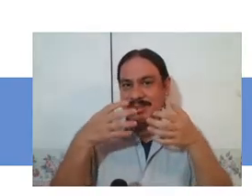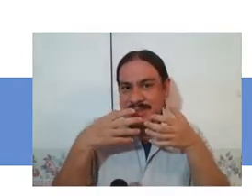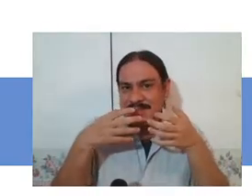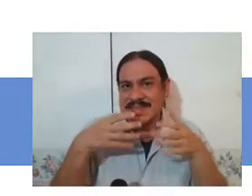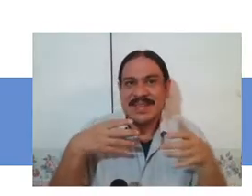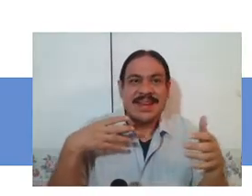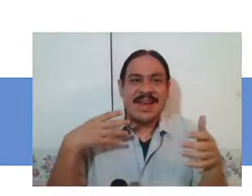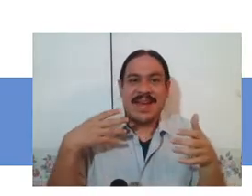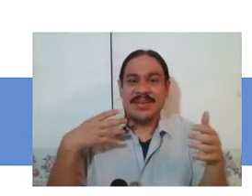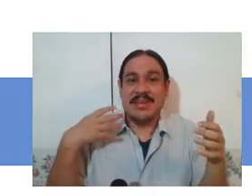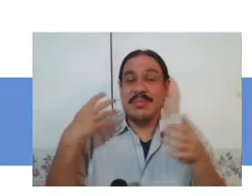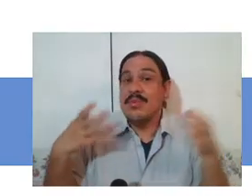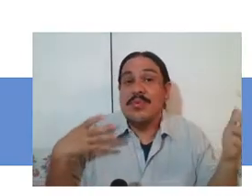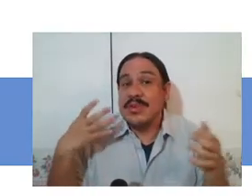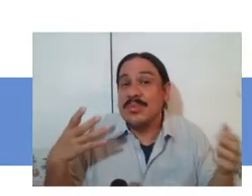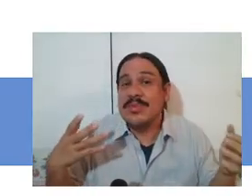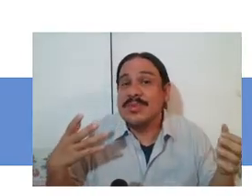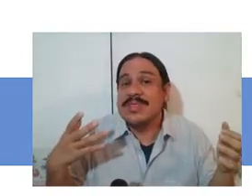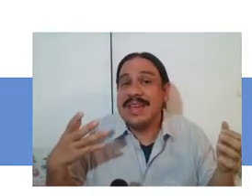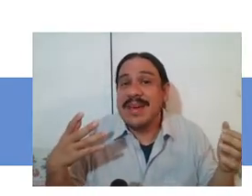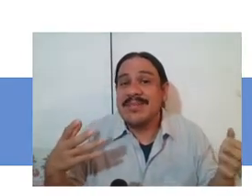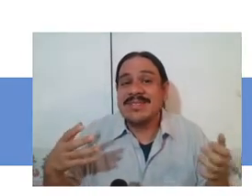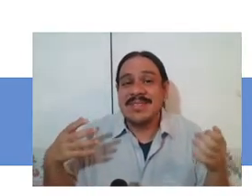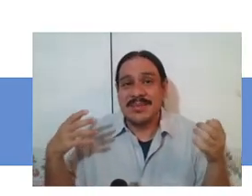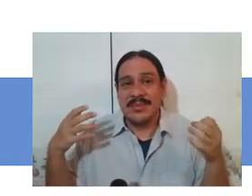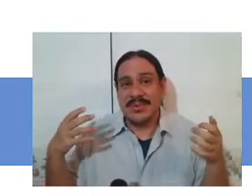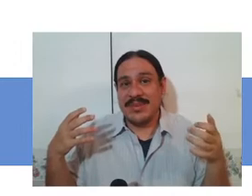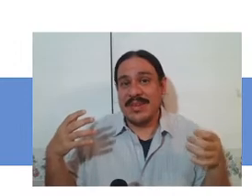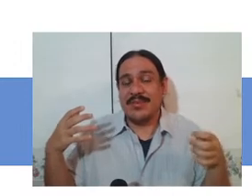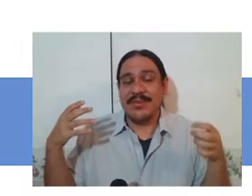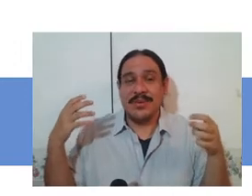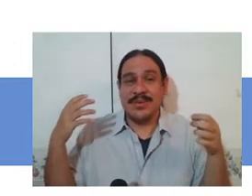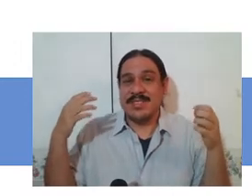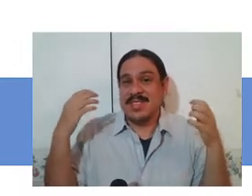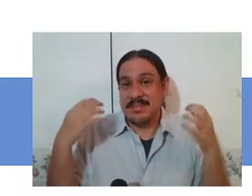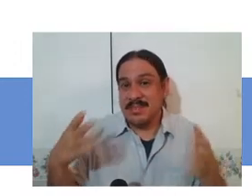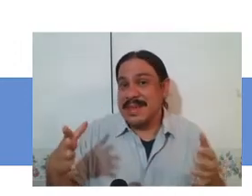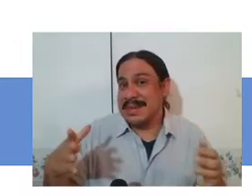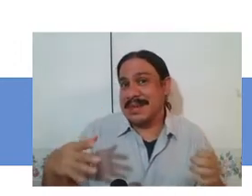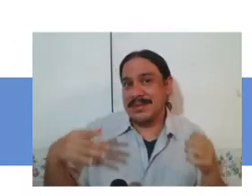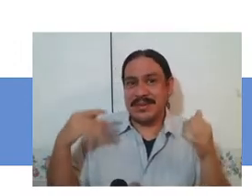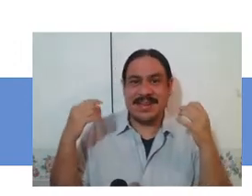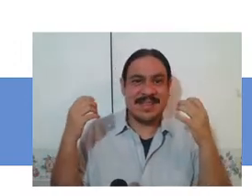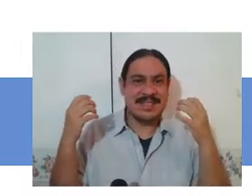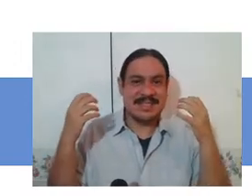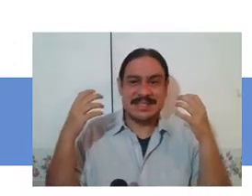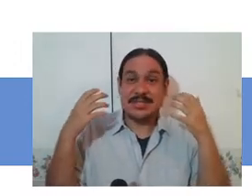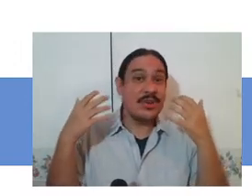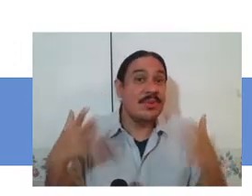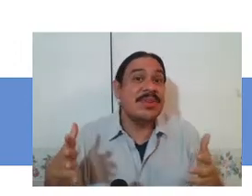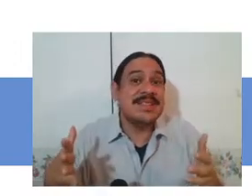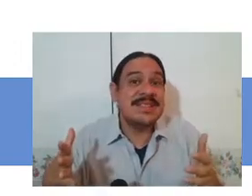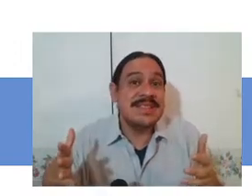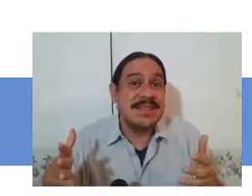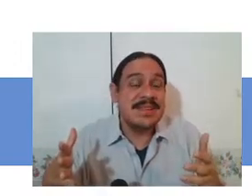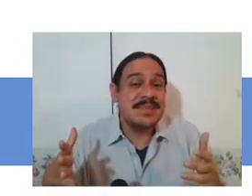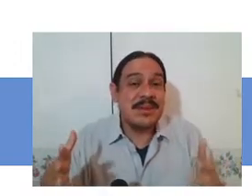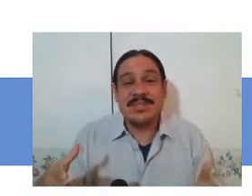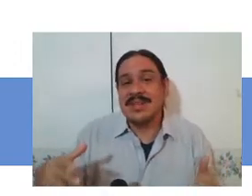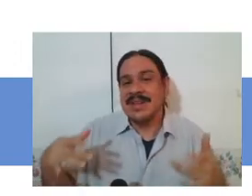parts of your face we're going to have those articulators and we're also going to describe their actions for example the direction